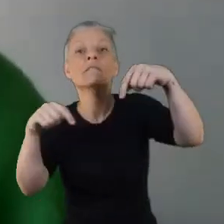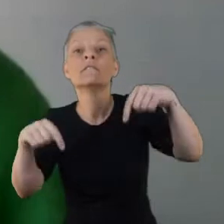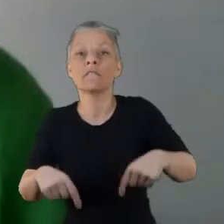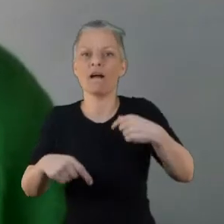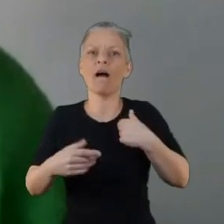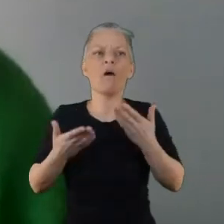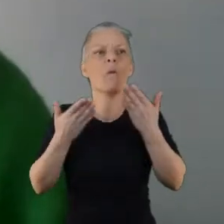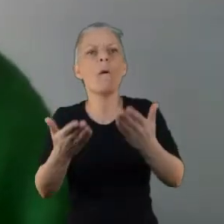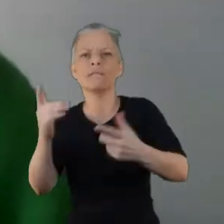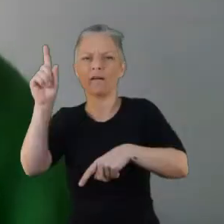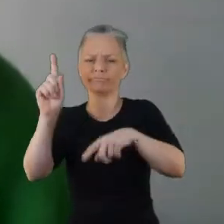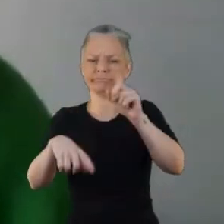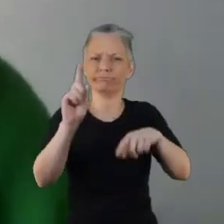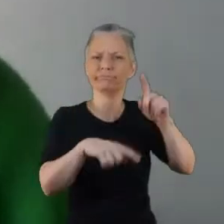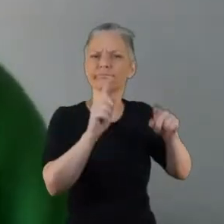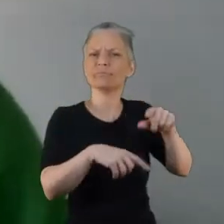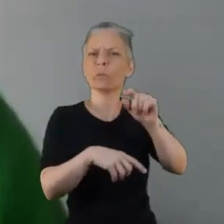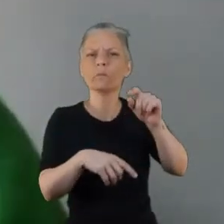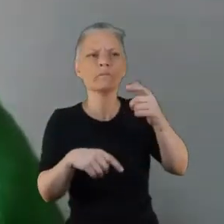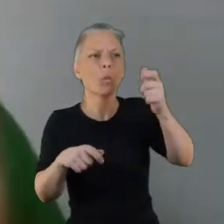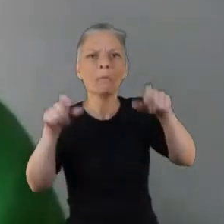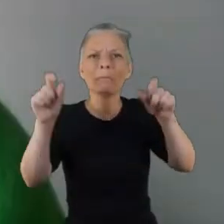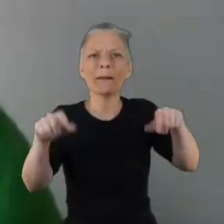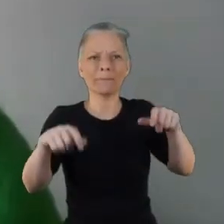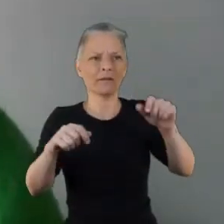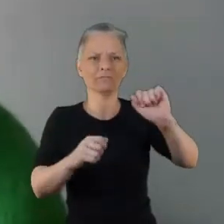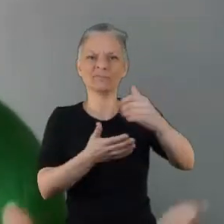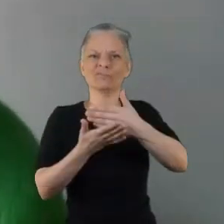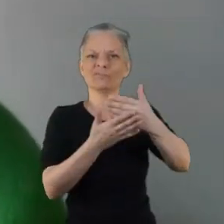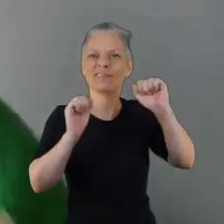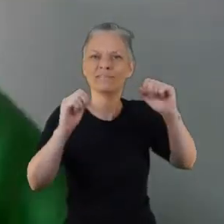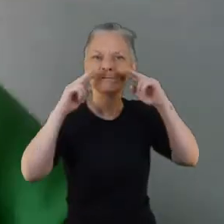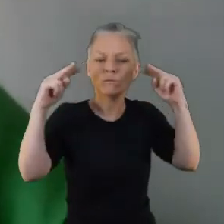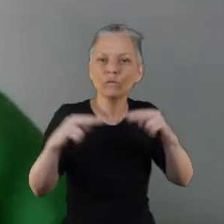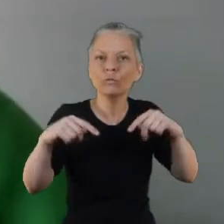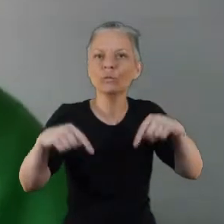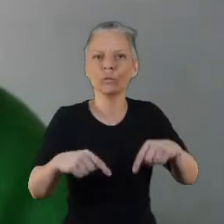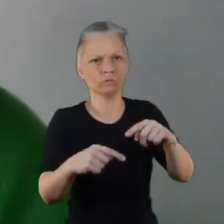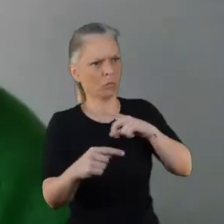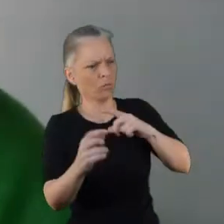could support their recovery we reached over 70 people who either have their own lived